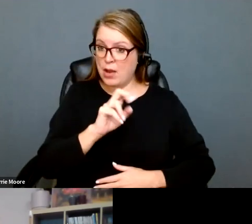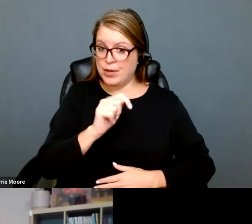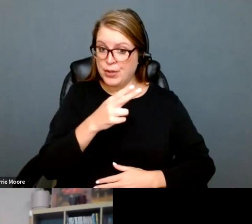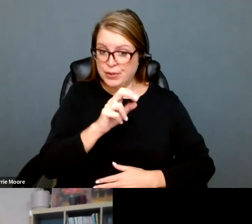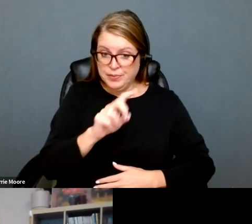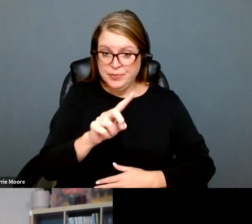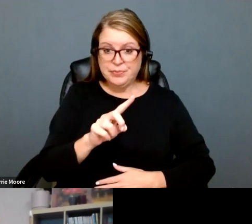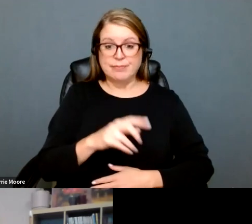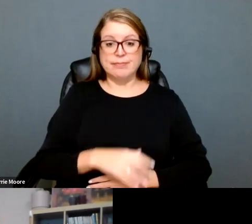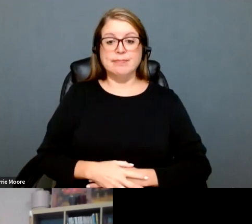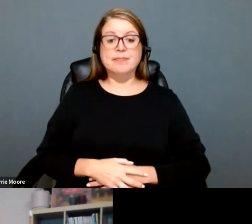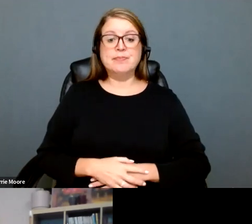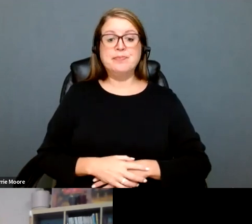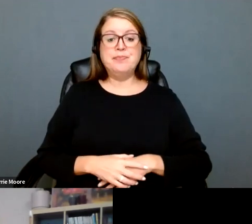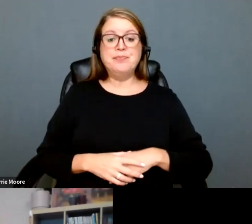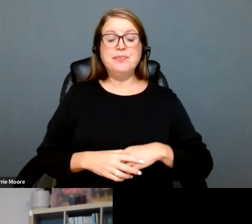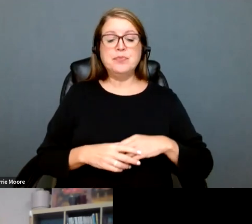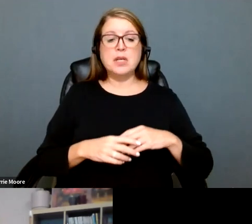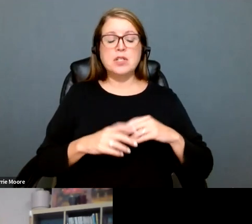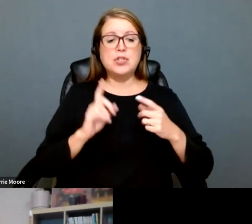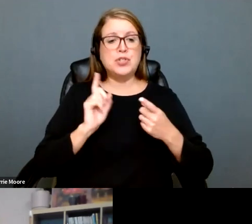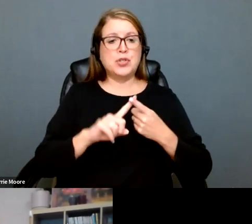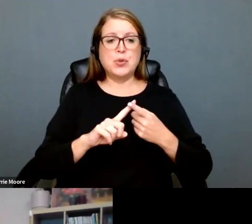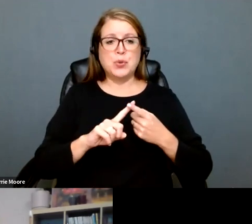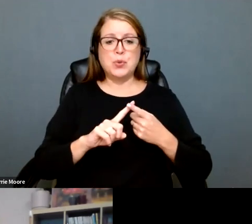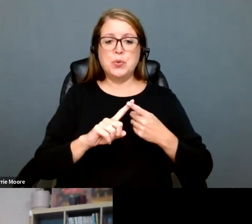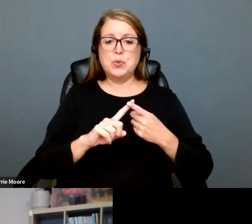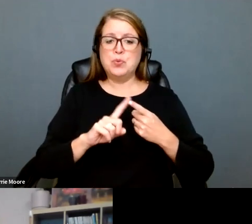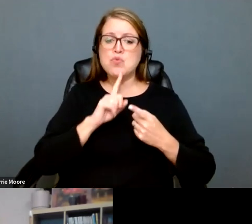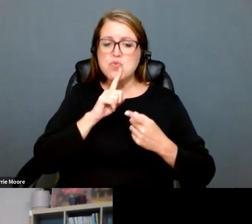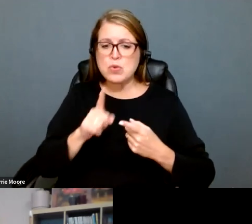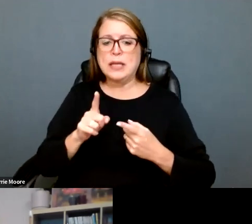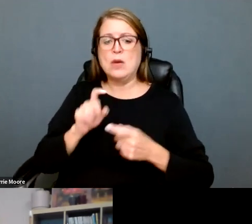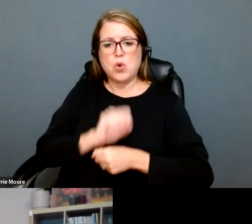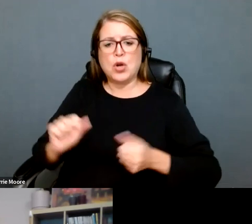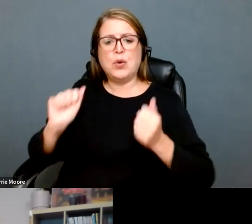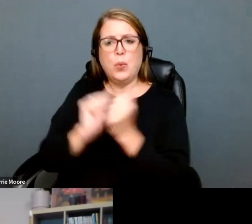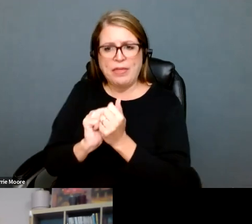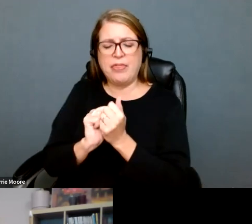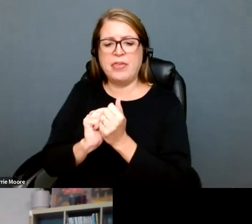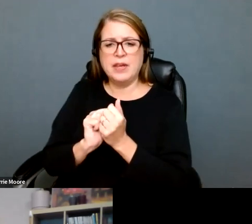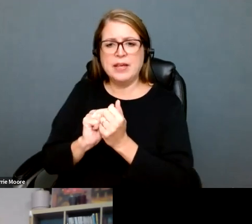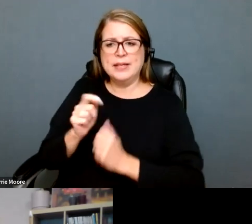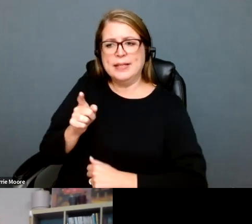We chose to -- the ACLU of Idaho chose to work behind the scenes with our partners at planned parenthood and Wilmer